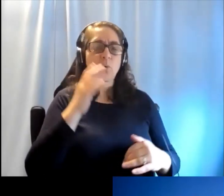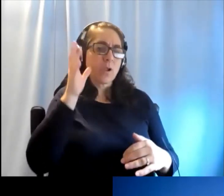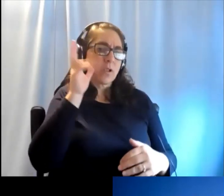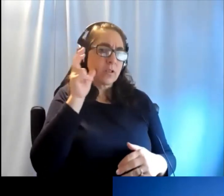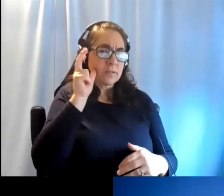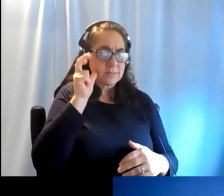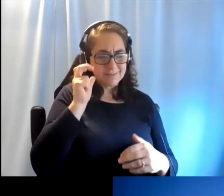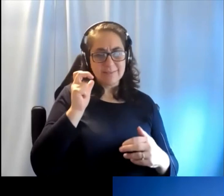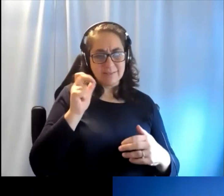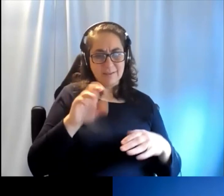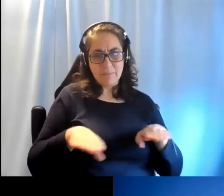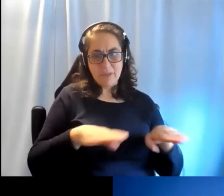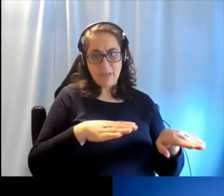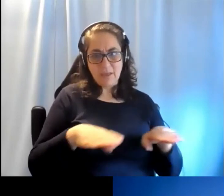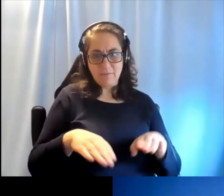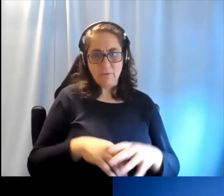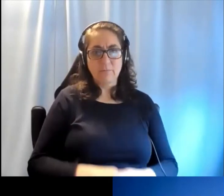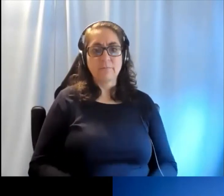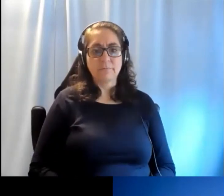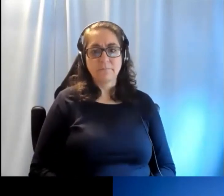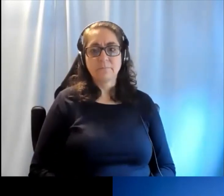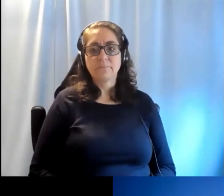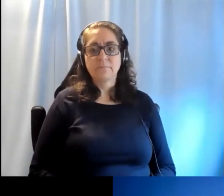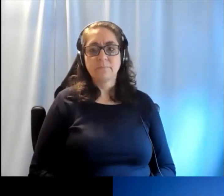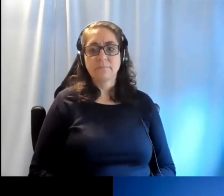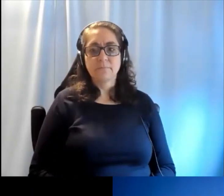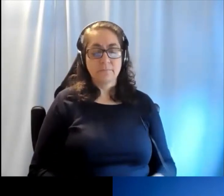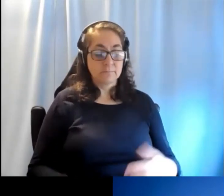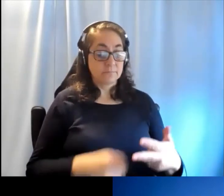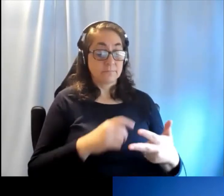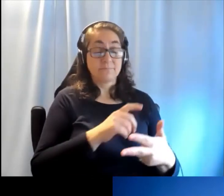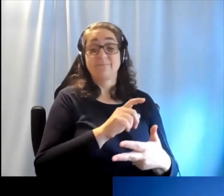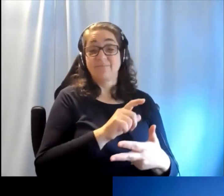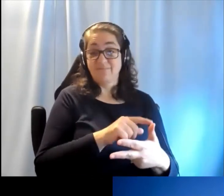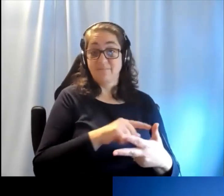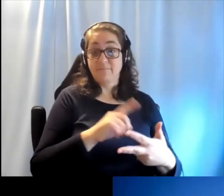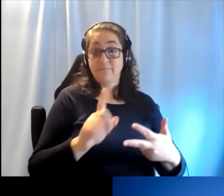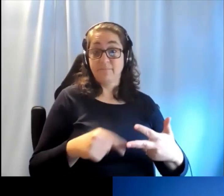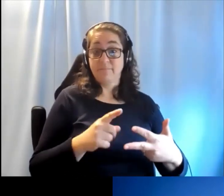So turn it down and monitor your listening behavior.